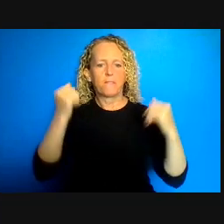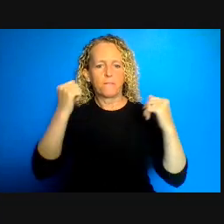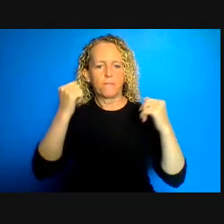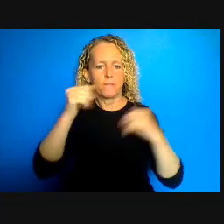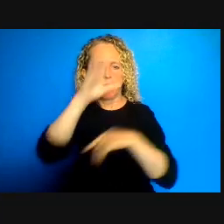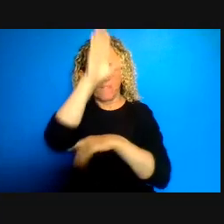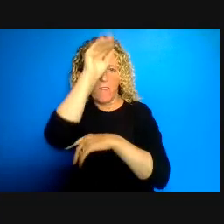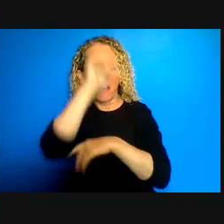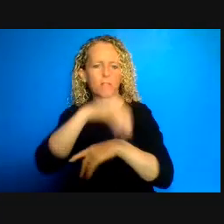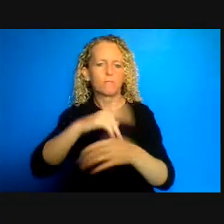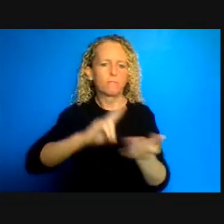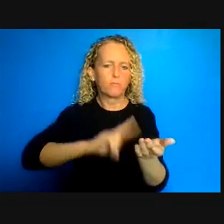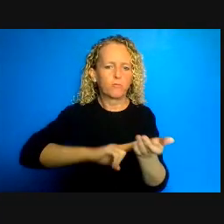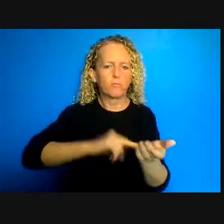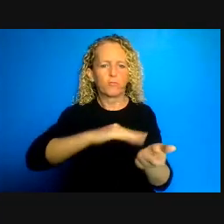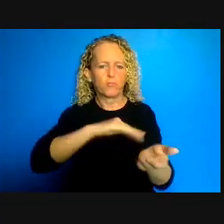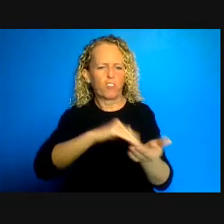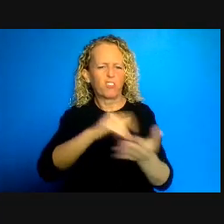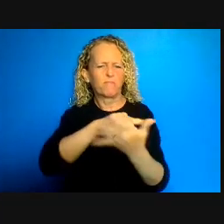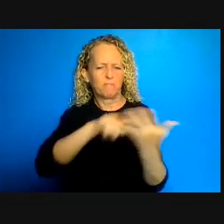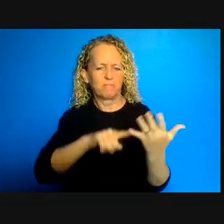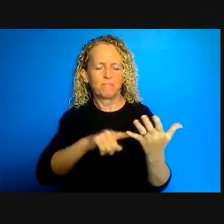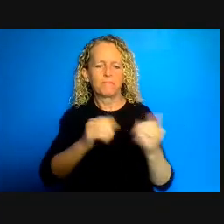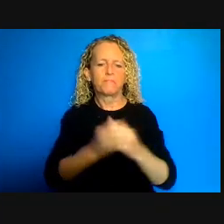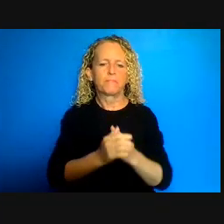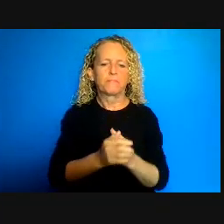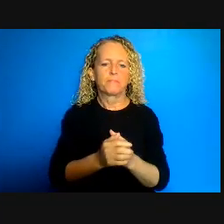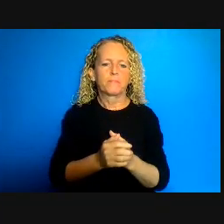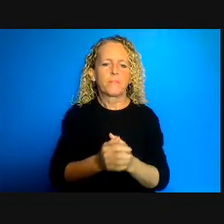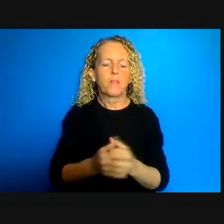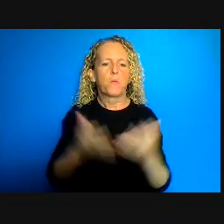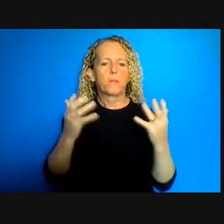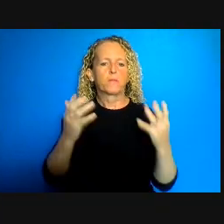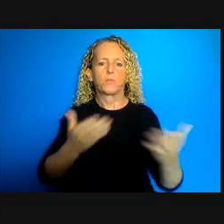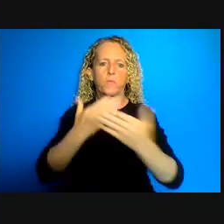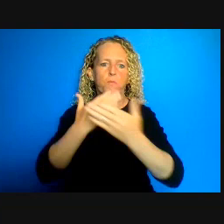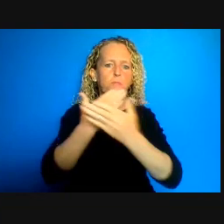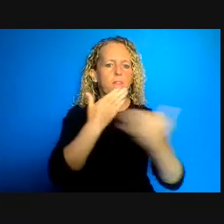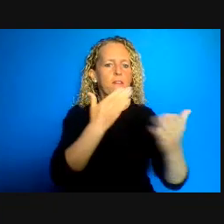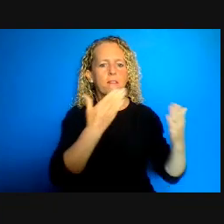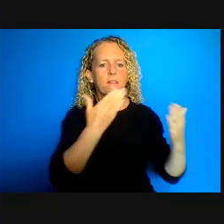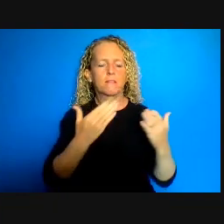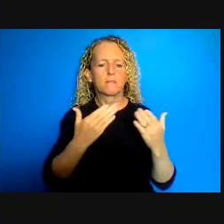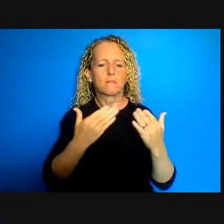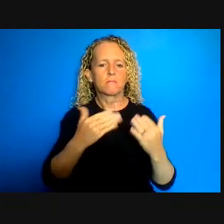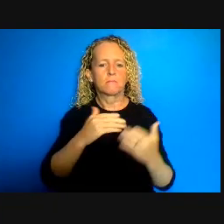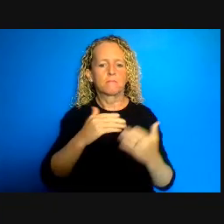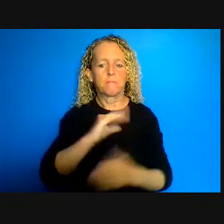publicly thank our campus personnel our ancillary staff, the custodians safety